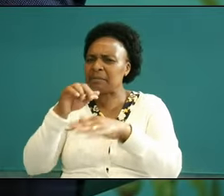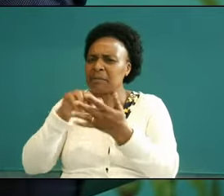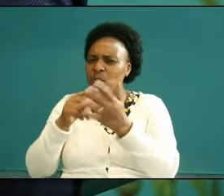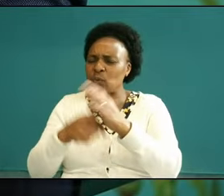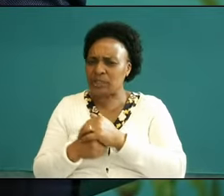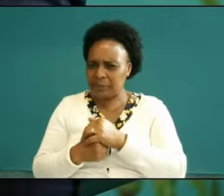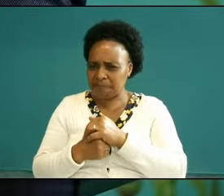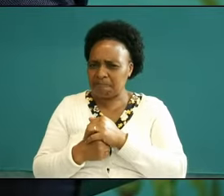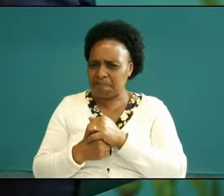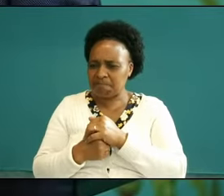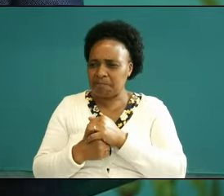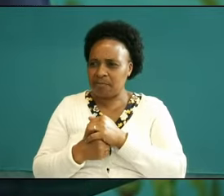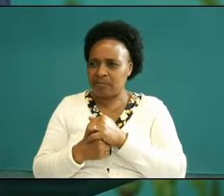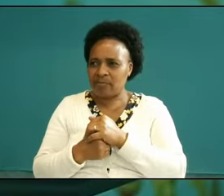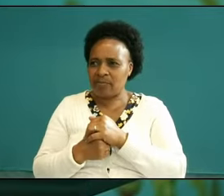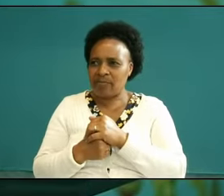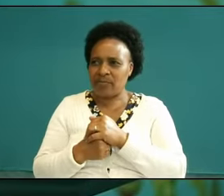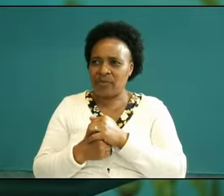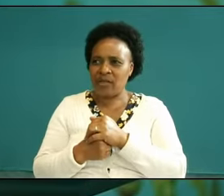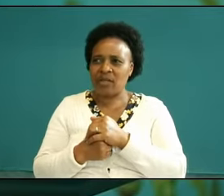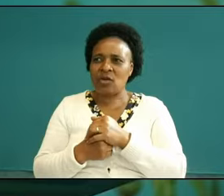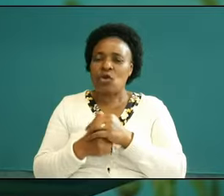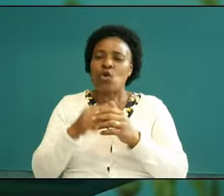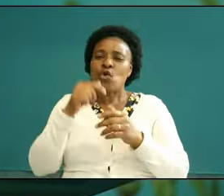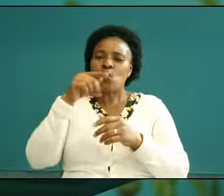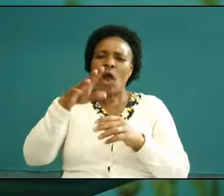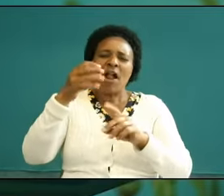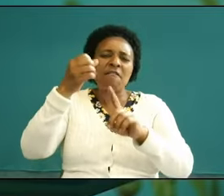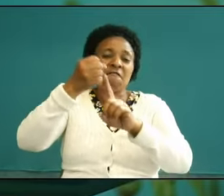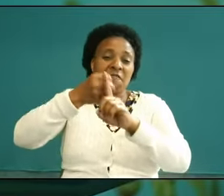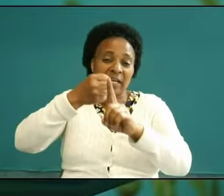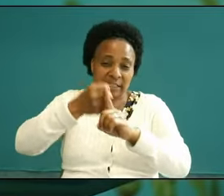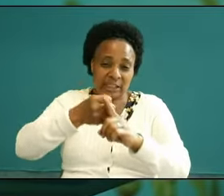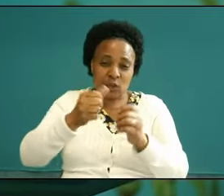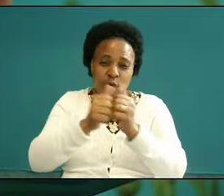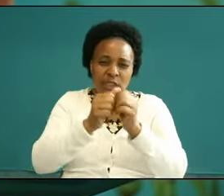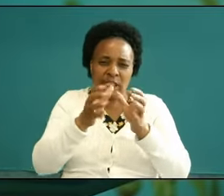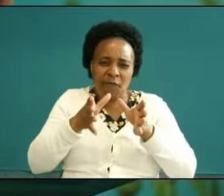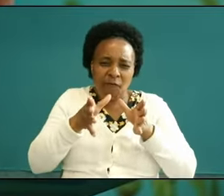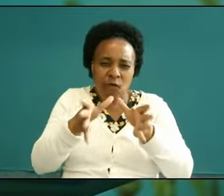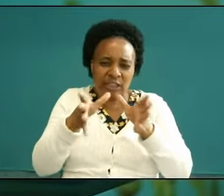being that you're fighting with no no no no no you're fighting with forces you figh with the